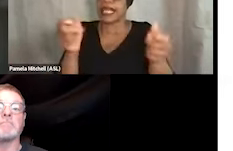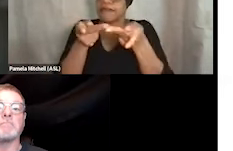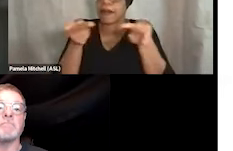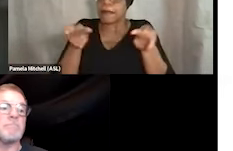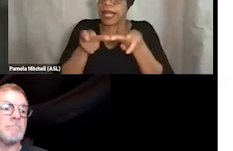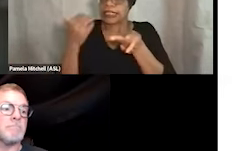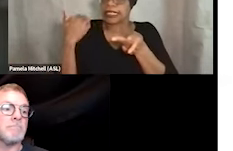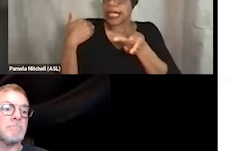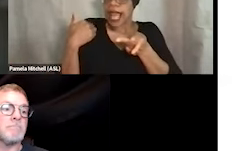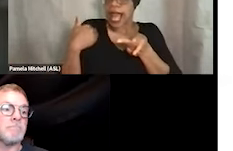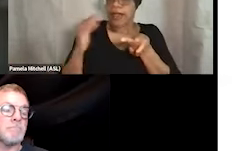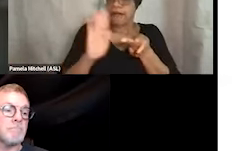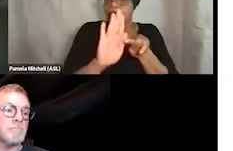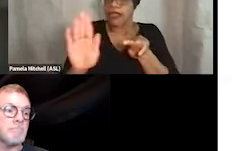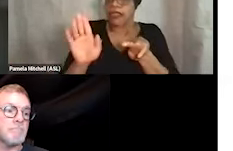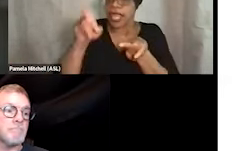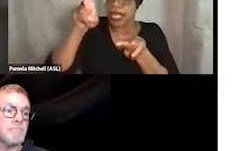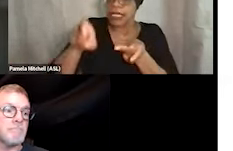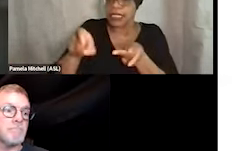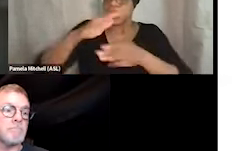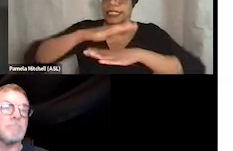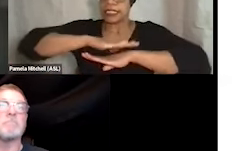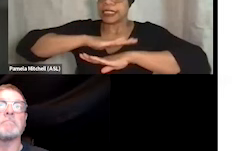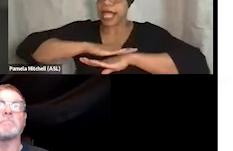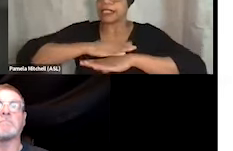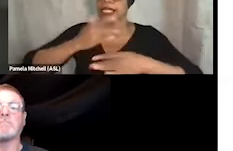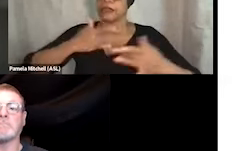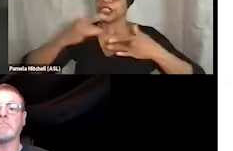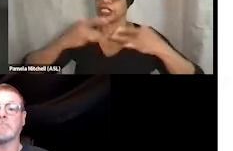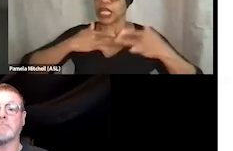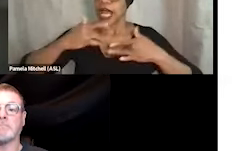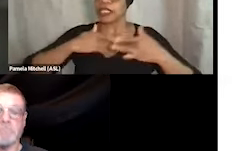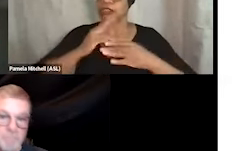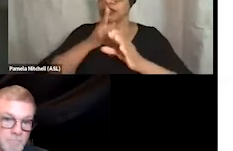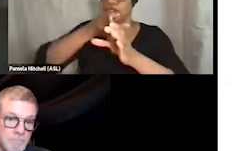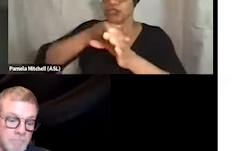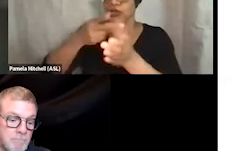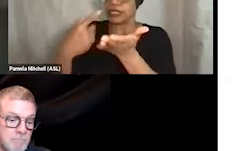this panel of experts joining us today to talk a little bit about their own programs and then to answer some of the questions